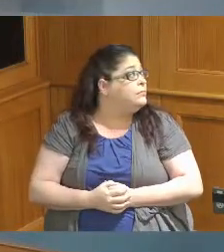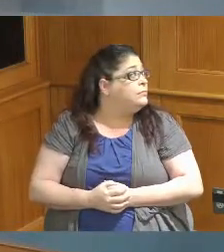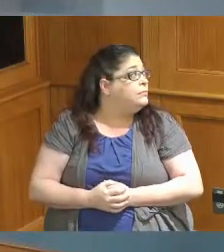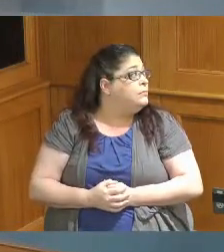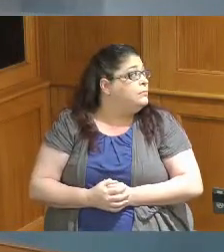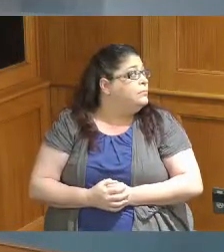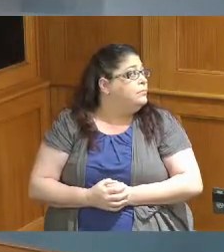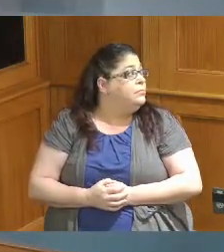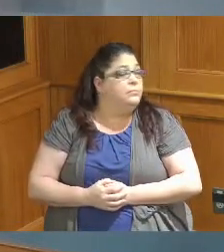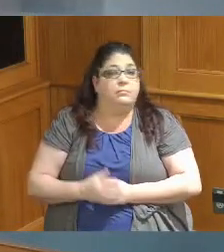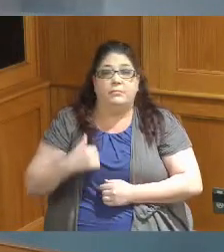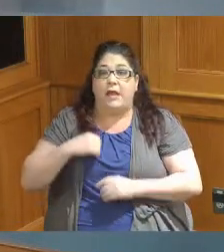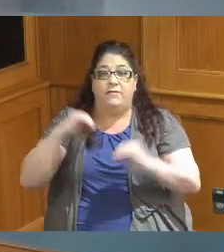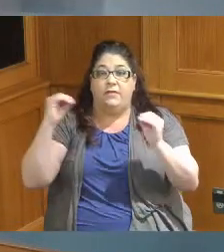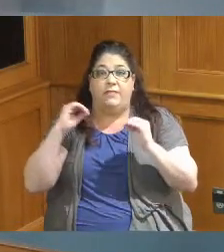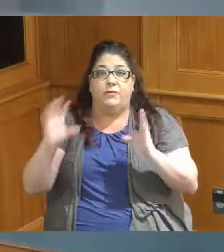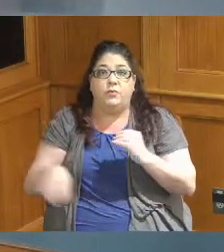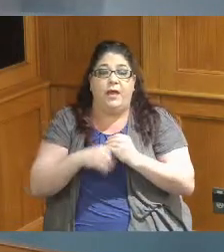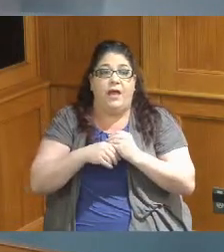I don't have anything to add unless you have questions